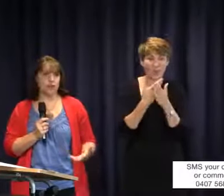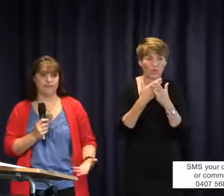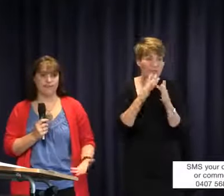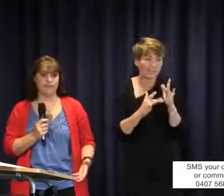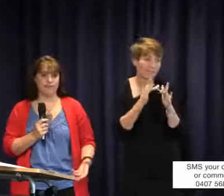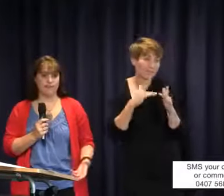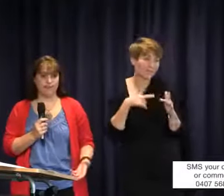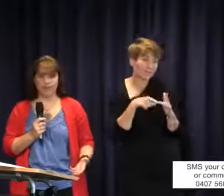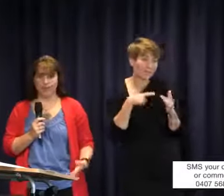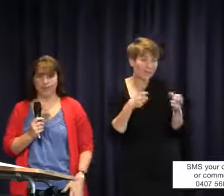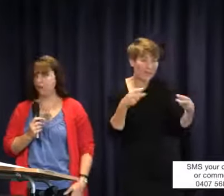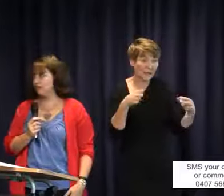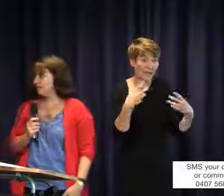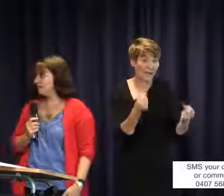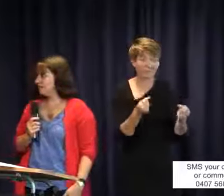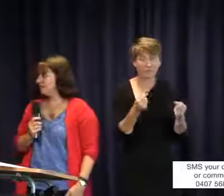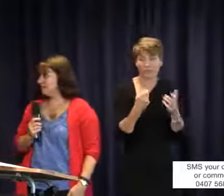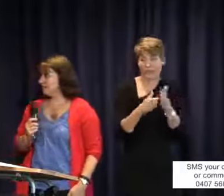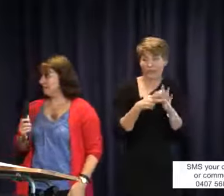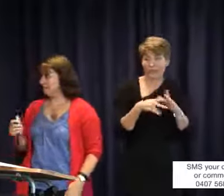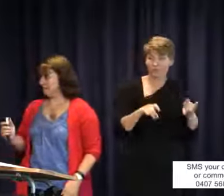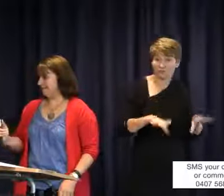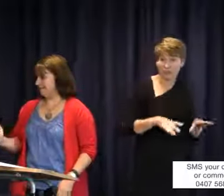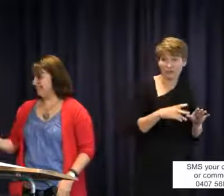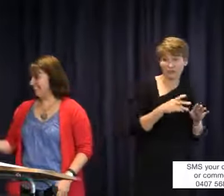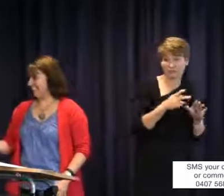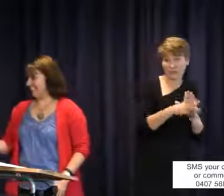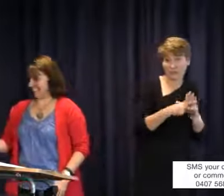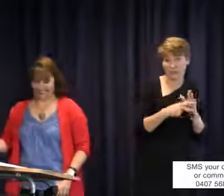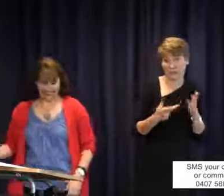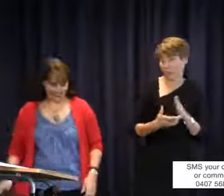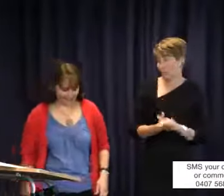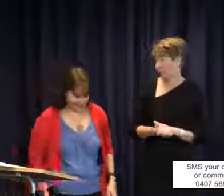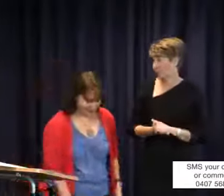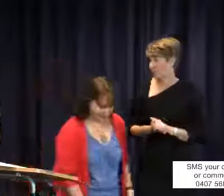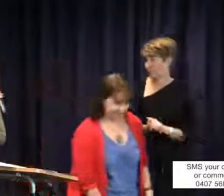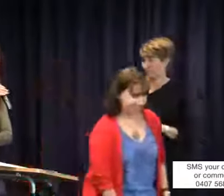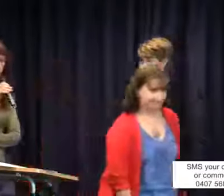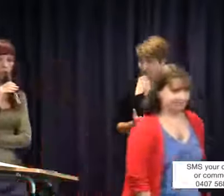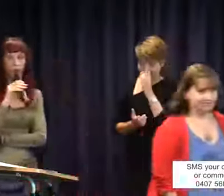of that rather than Australian content.